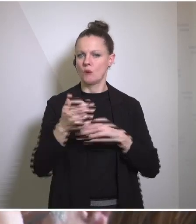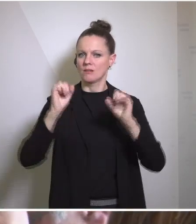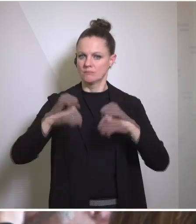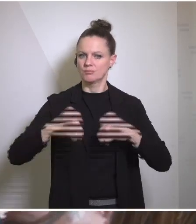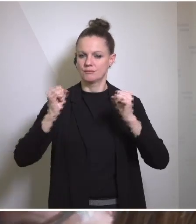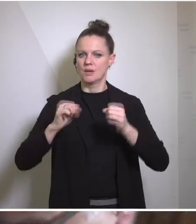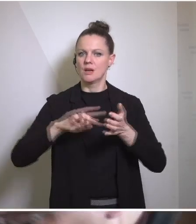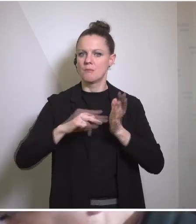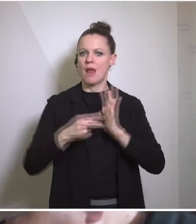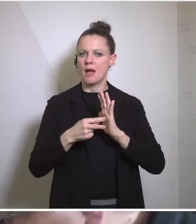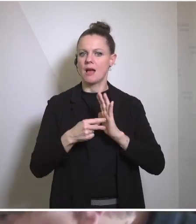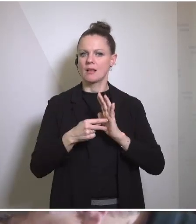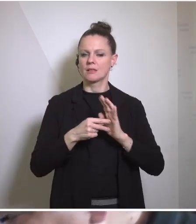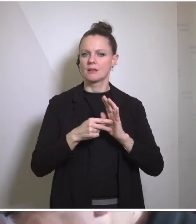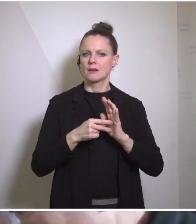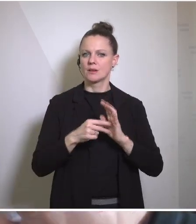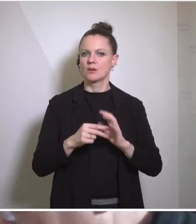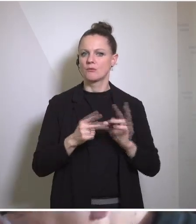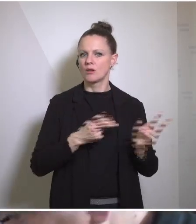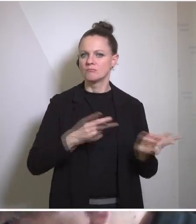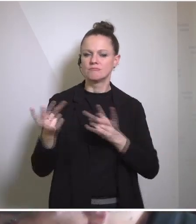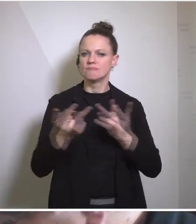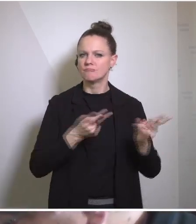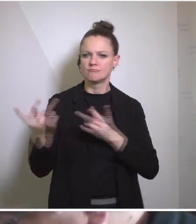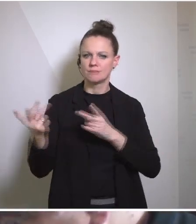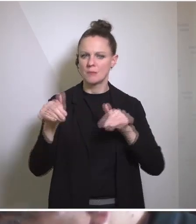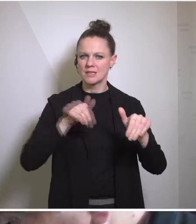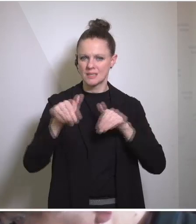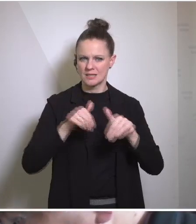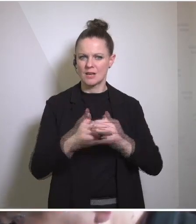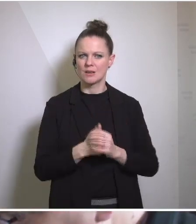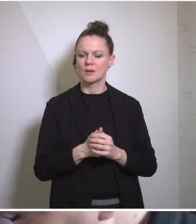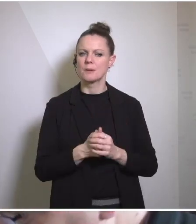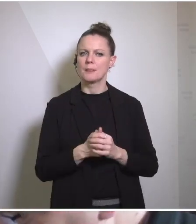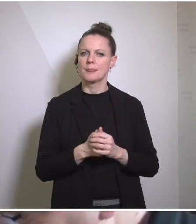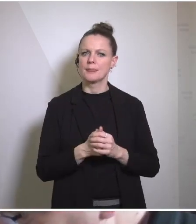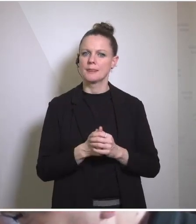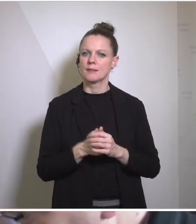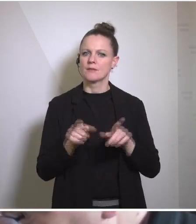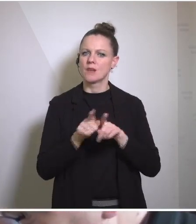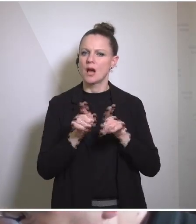for this transitional council to appoint members. We were told that would happen within a day or